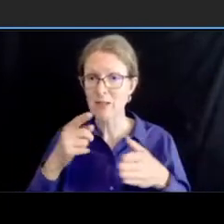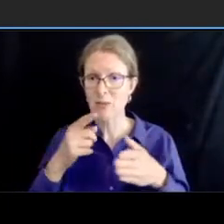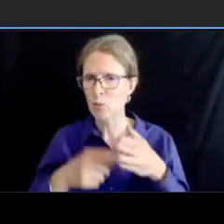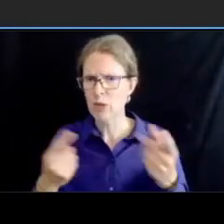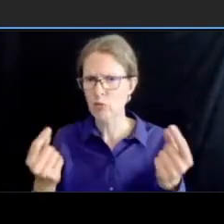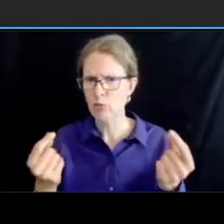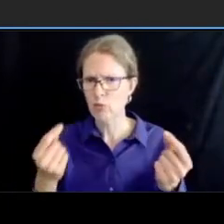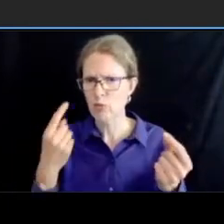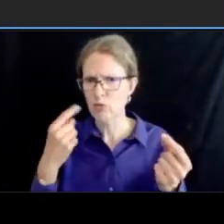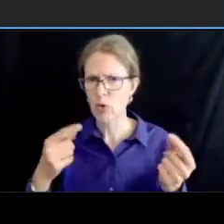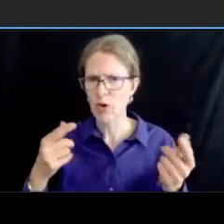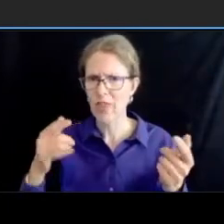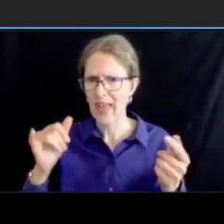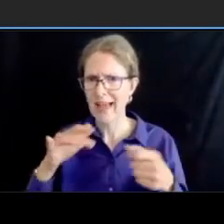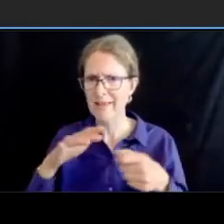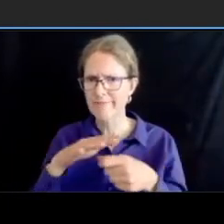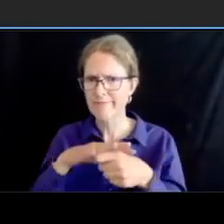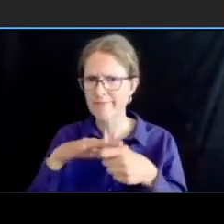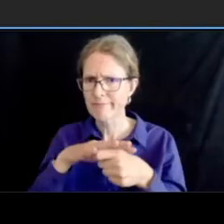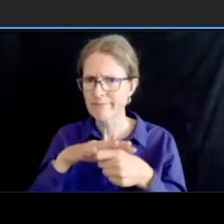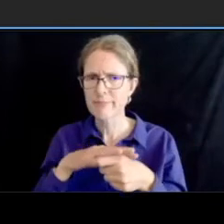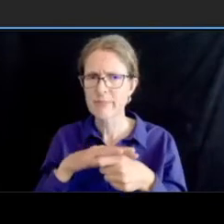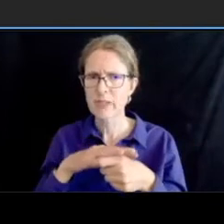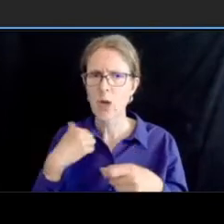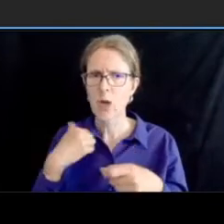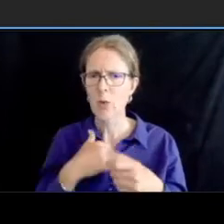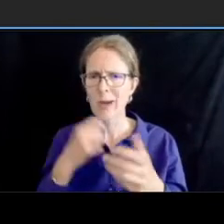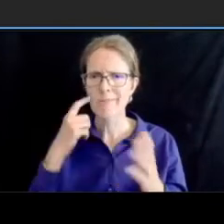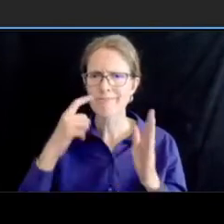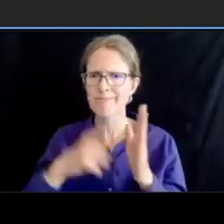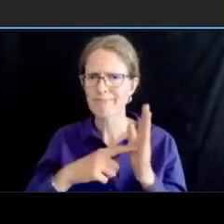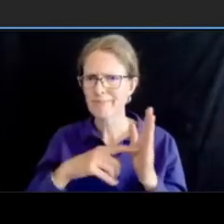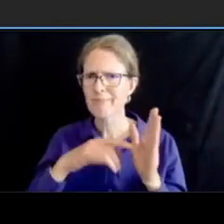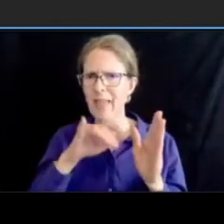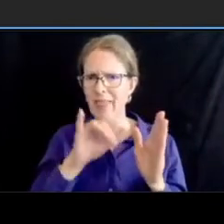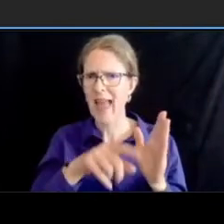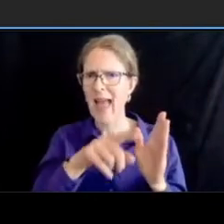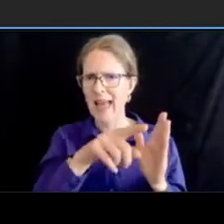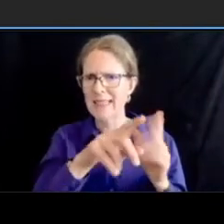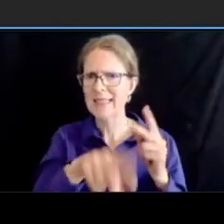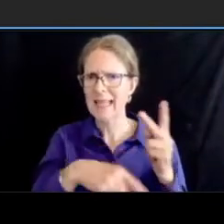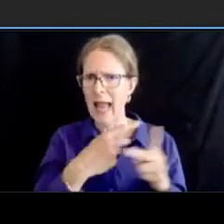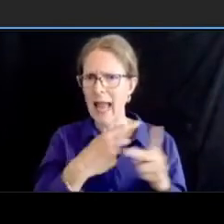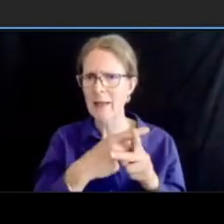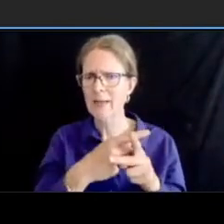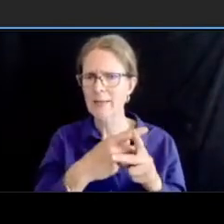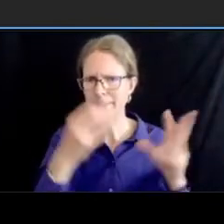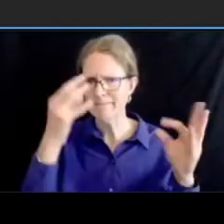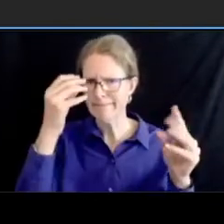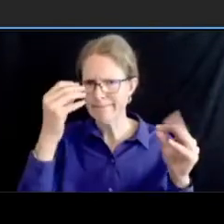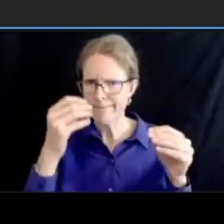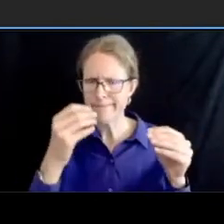type of exercise that'll occur in in areas as we determine the need for such such a revision